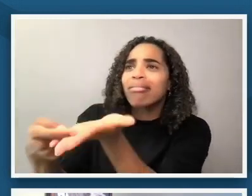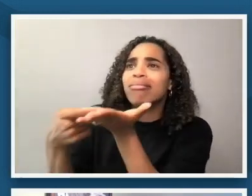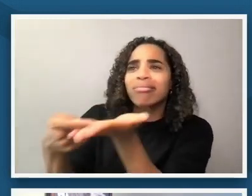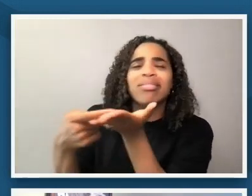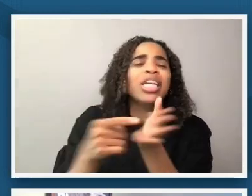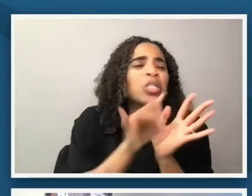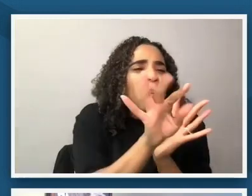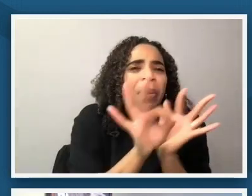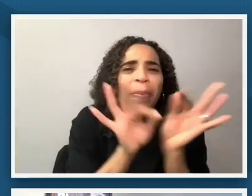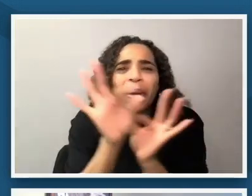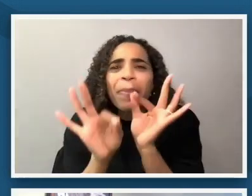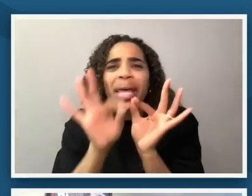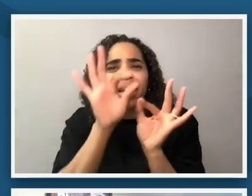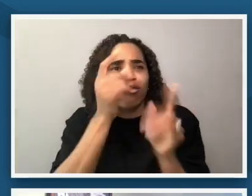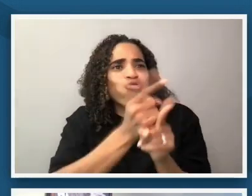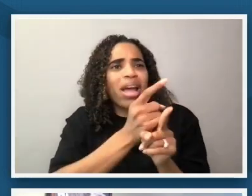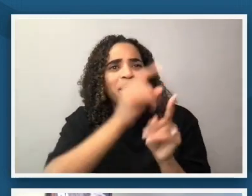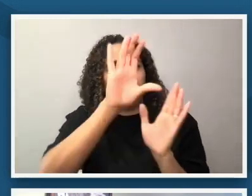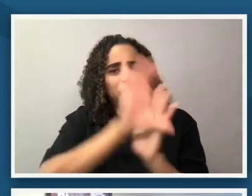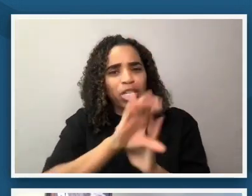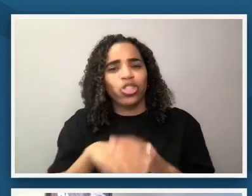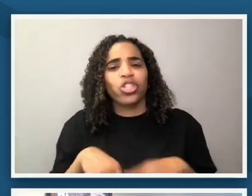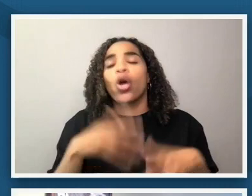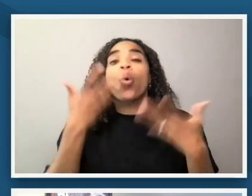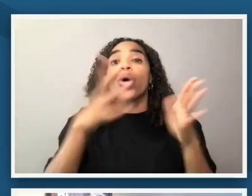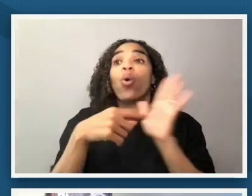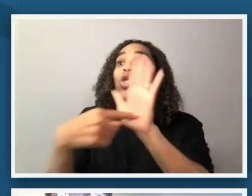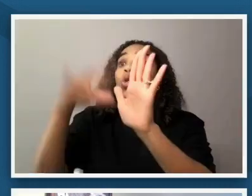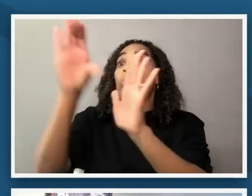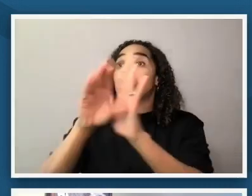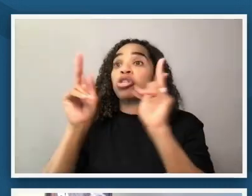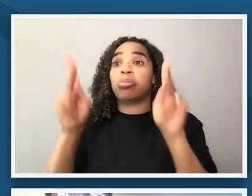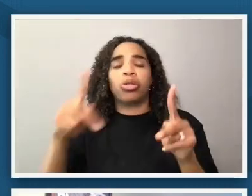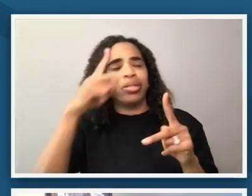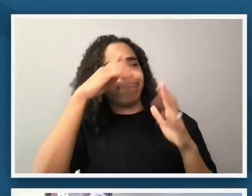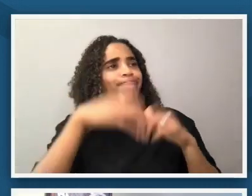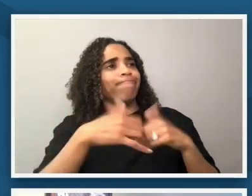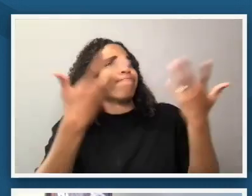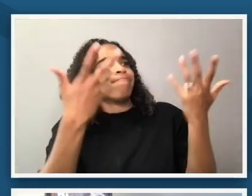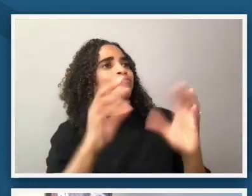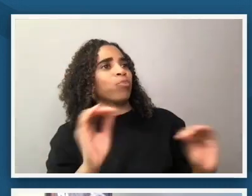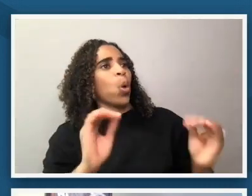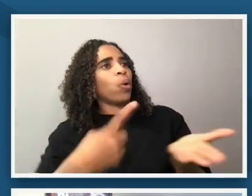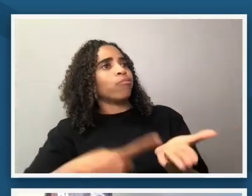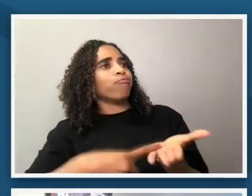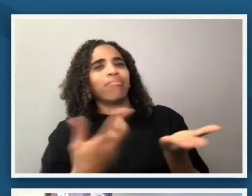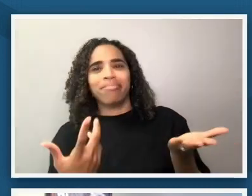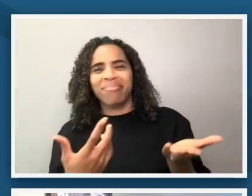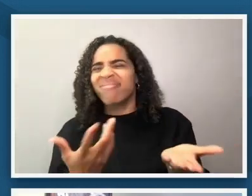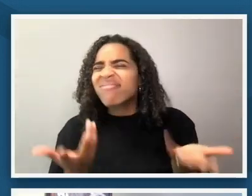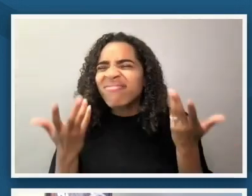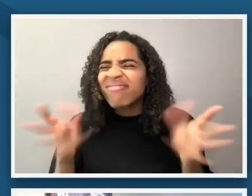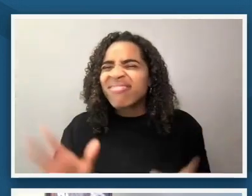to do that and are not going to shut the conversation down right